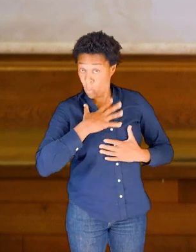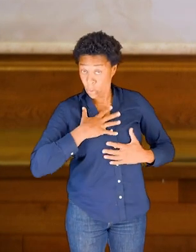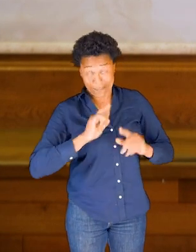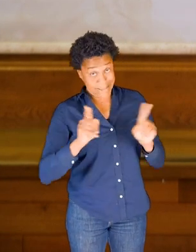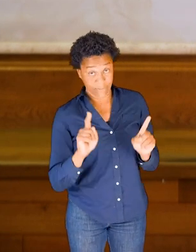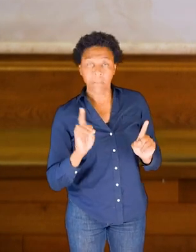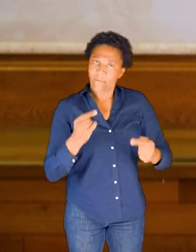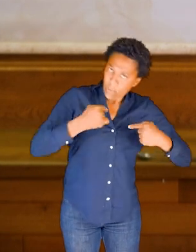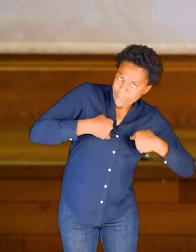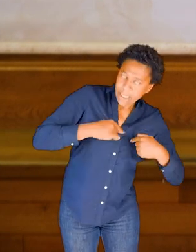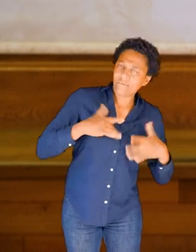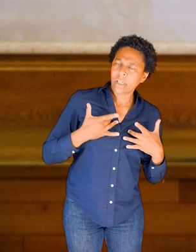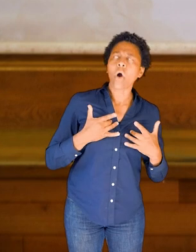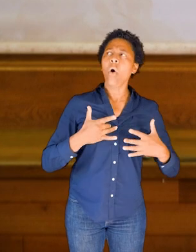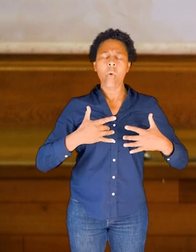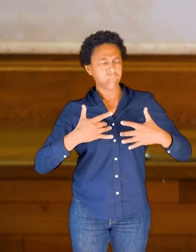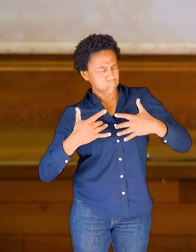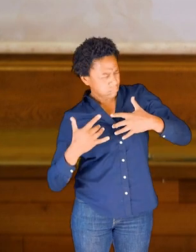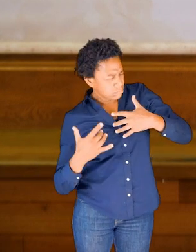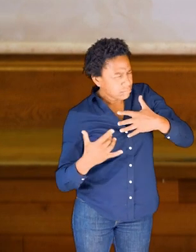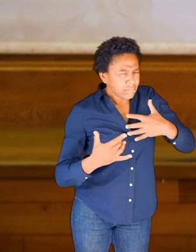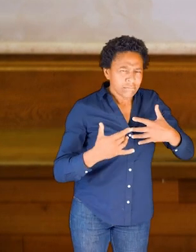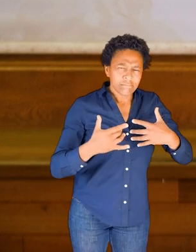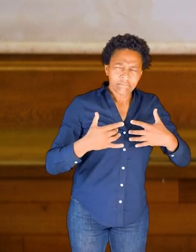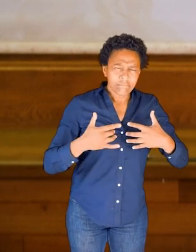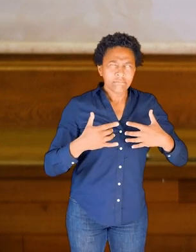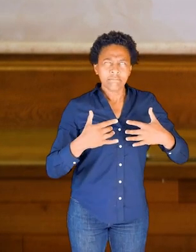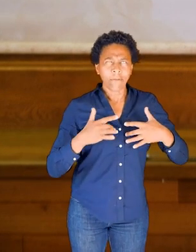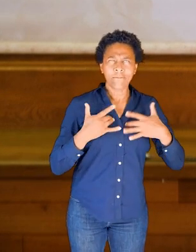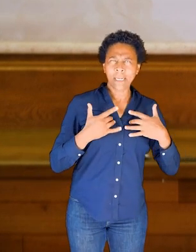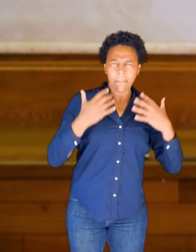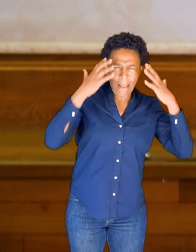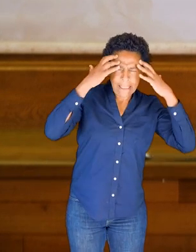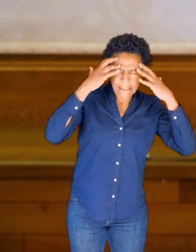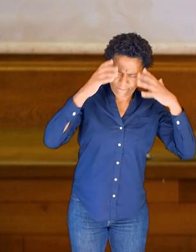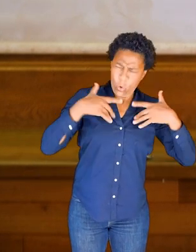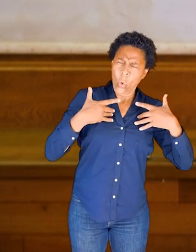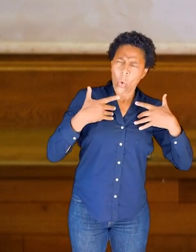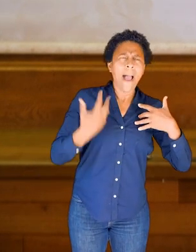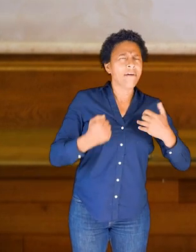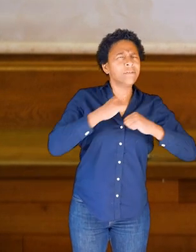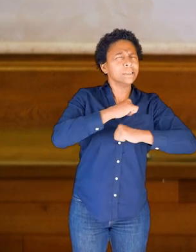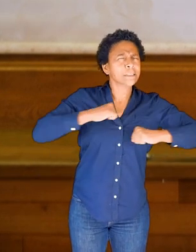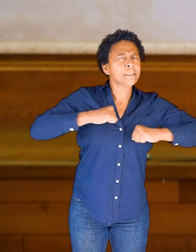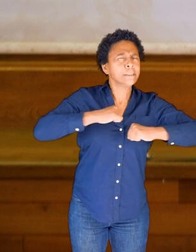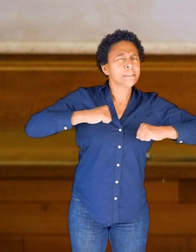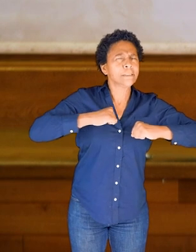a bit of time trying to tune into this feeling of the dome of the head.